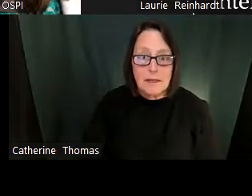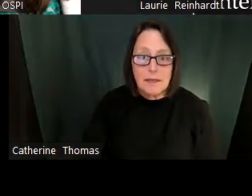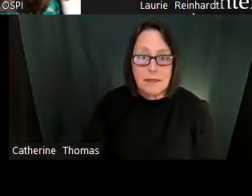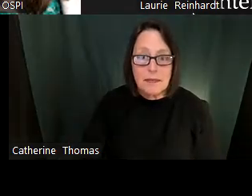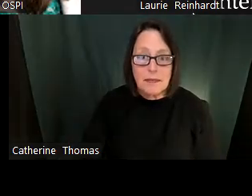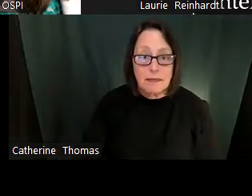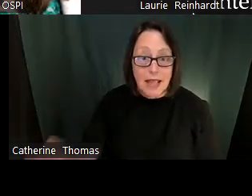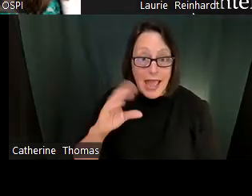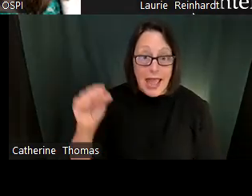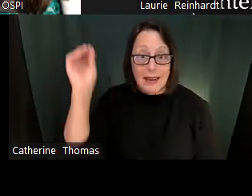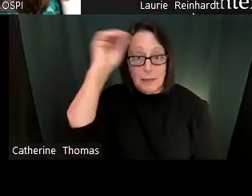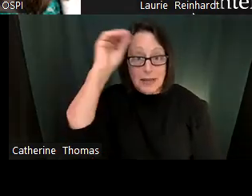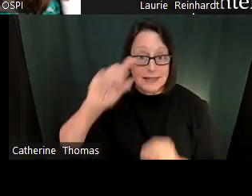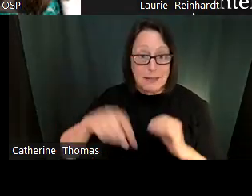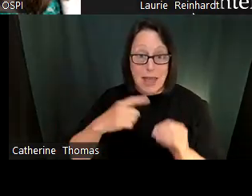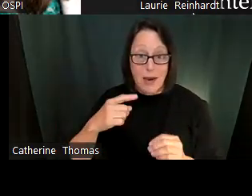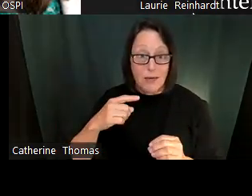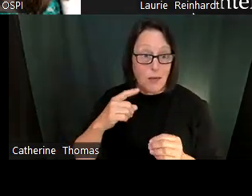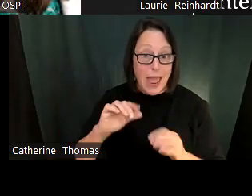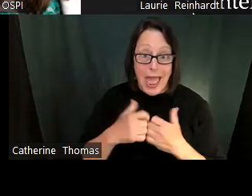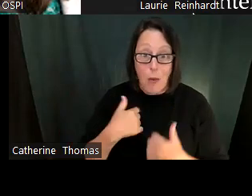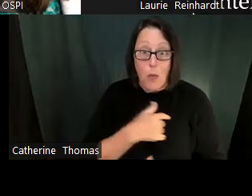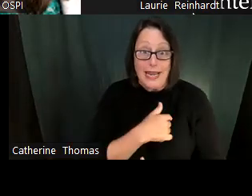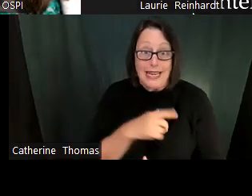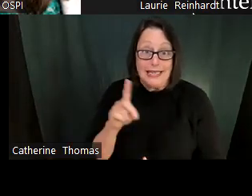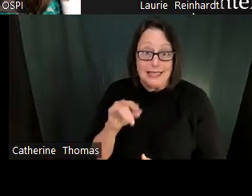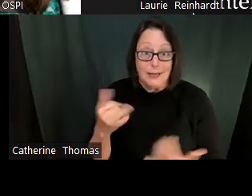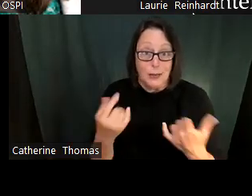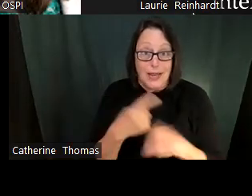Especially on registration for clock hours and such, but thank you for letting us know what you think. And if something comes up to you later,